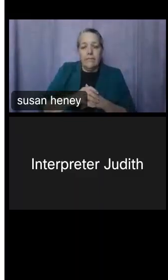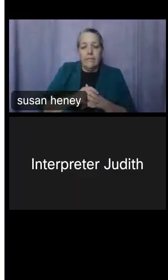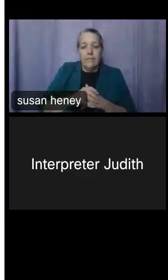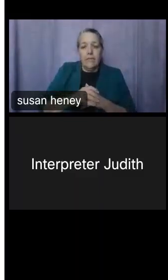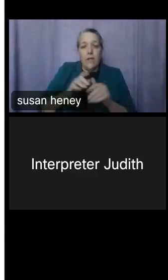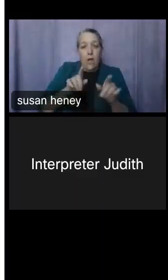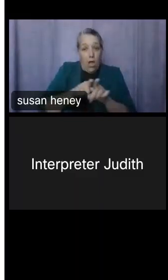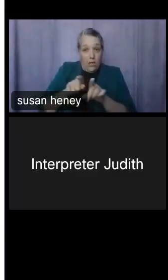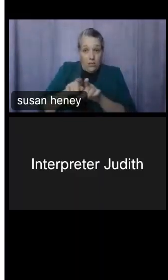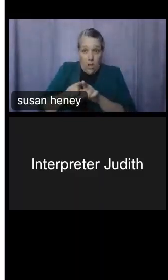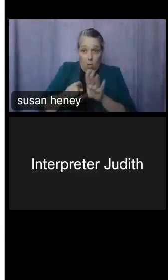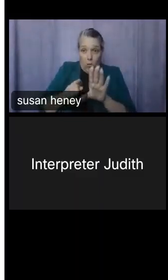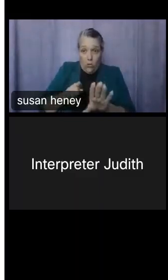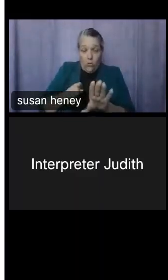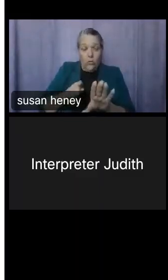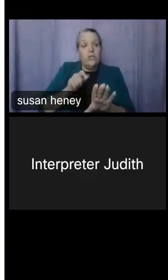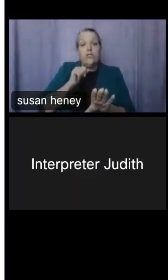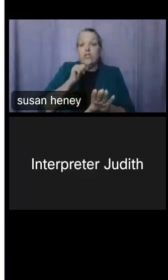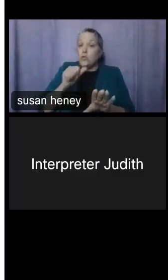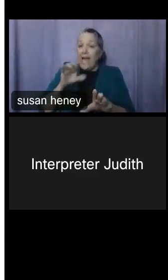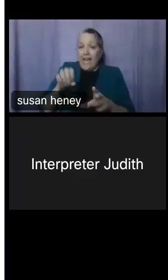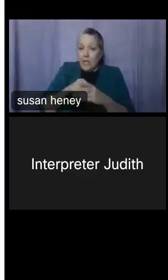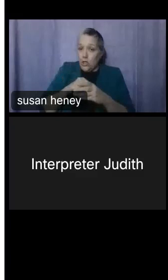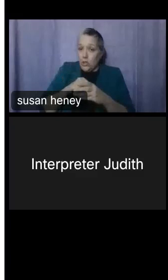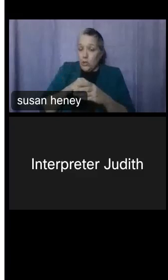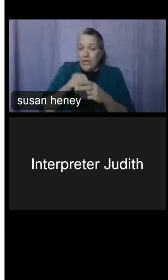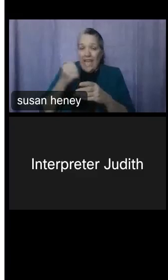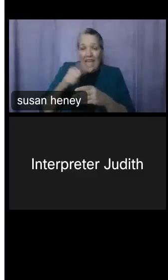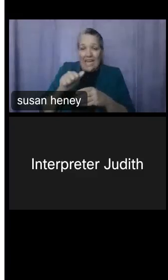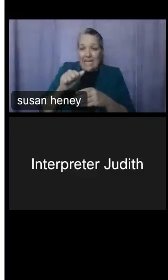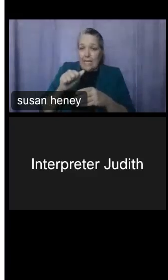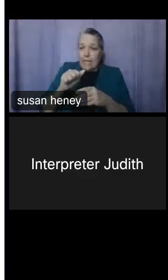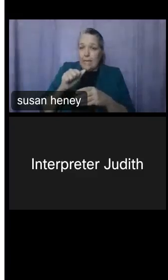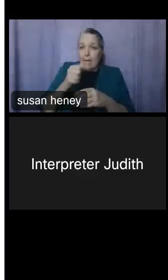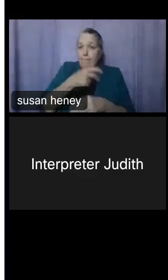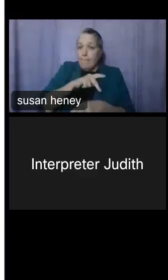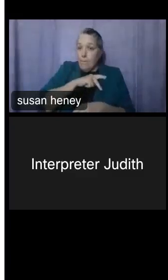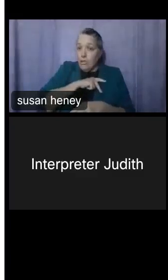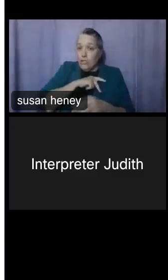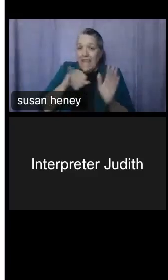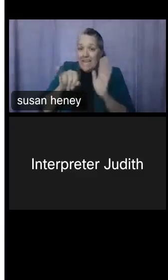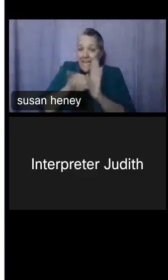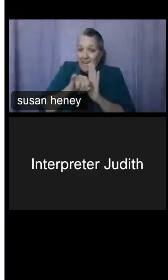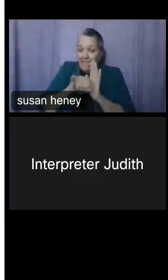any personal or business identifiable information with your questions.